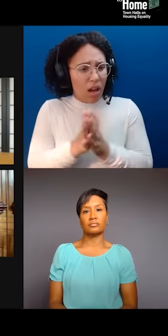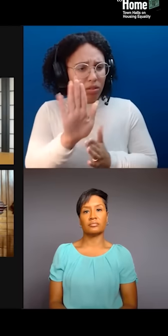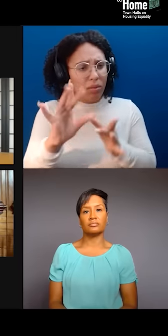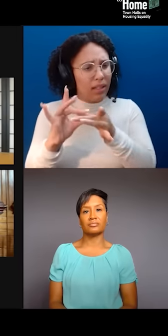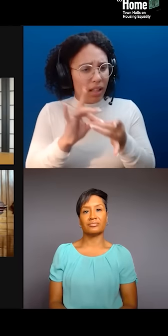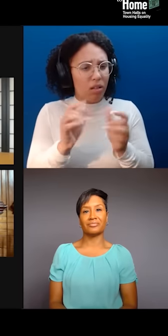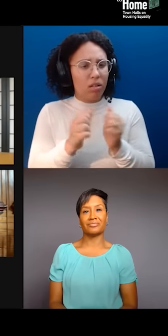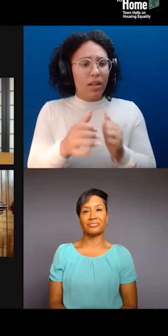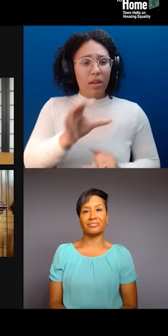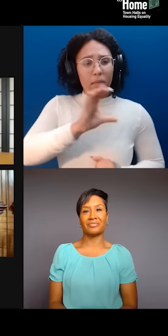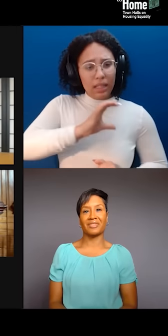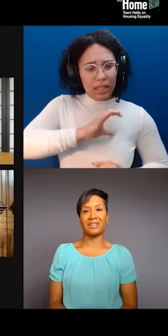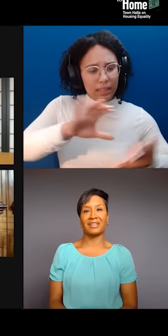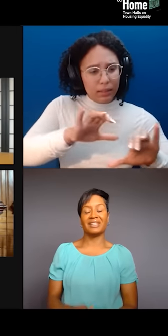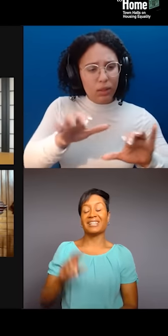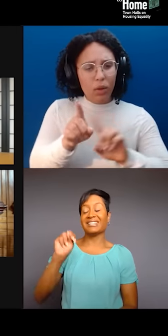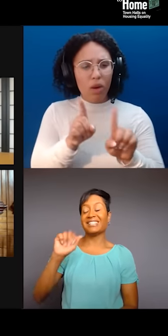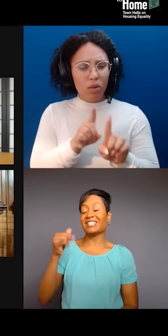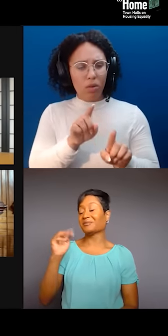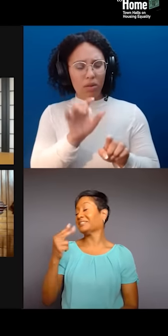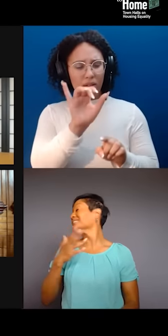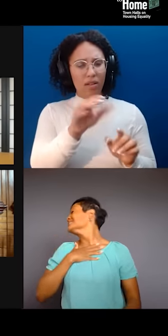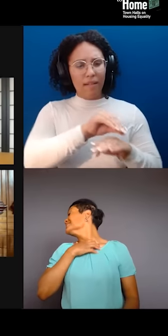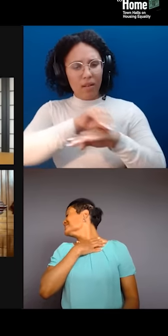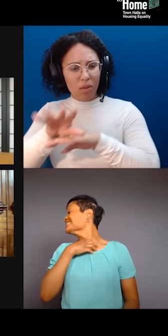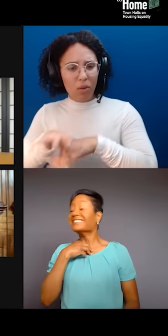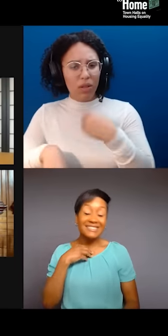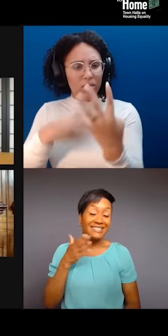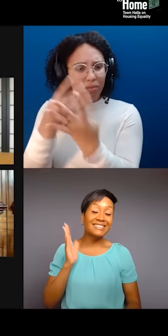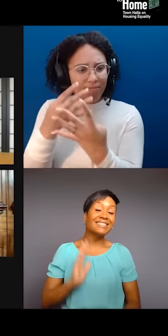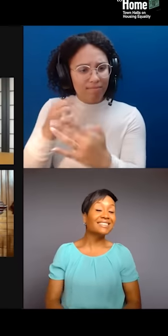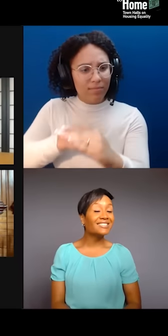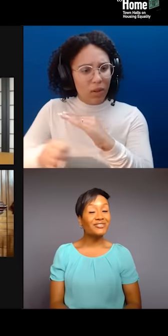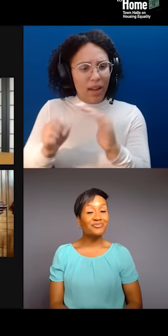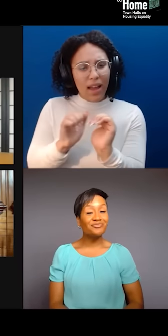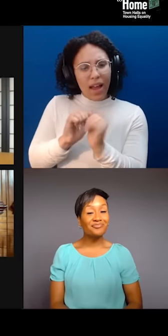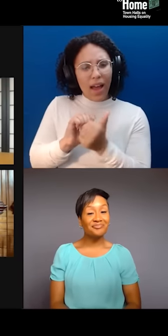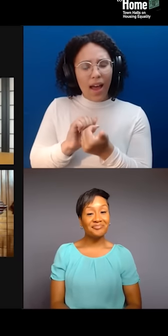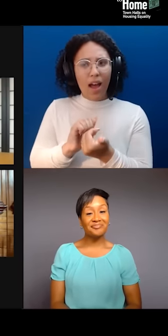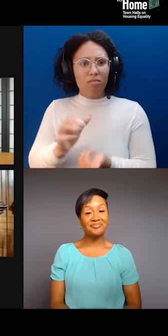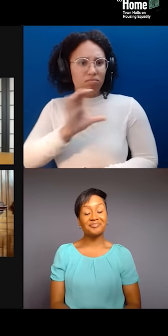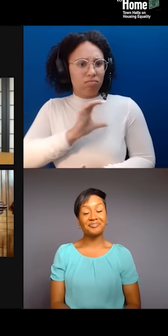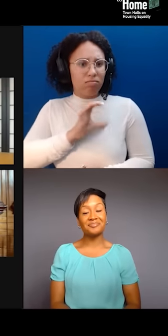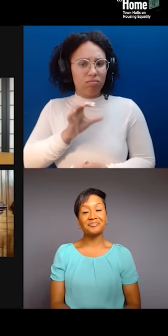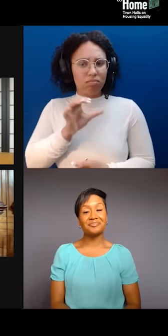How are those forces impacting young people, families, people on the ground where you are?